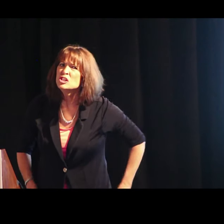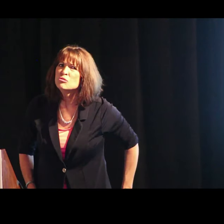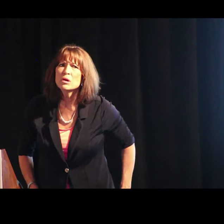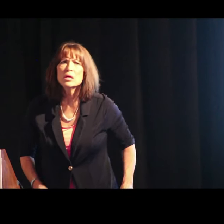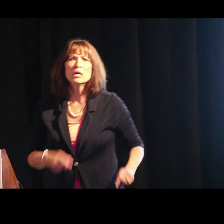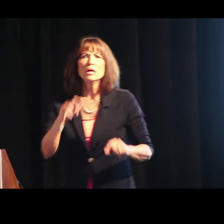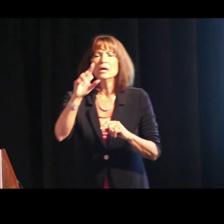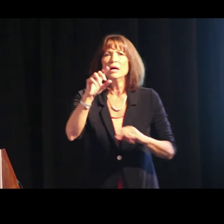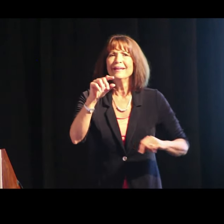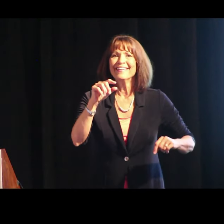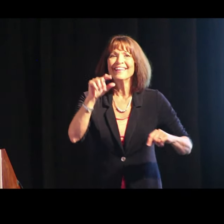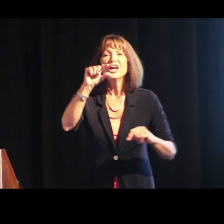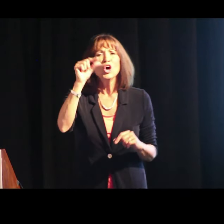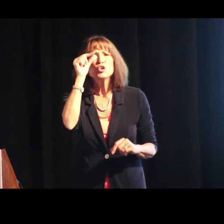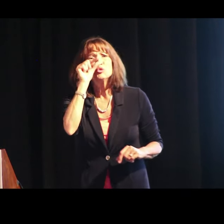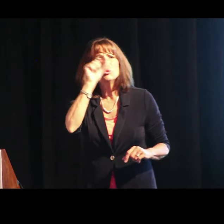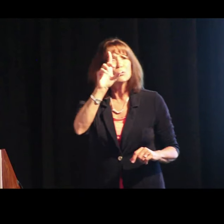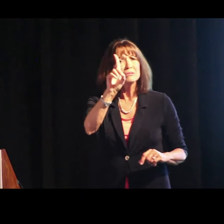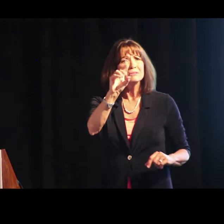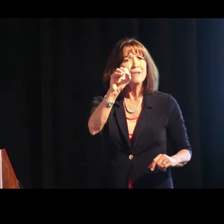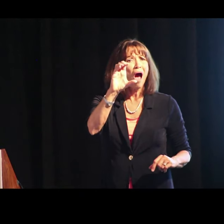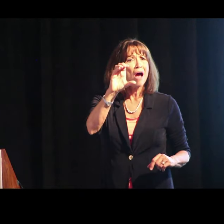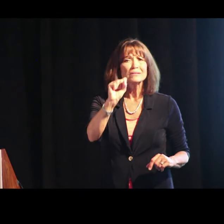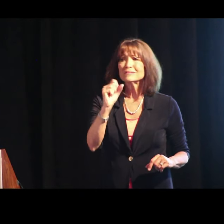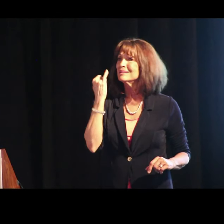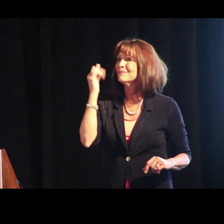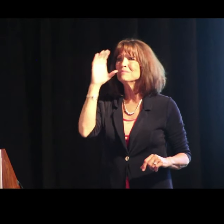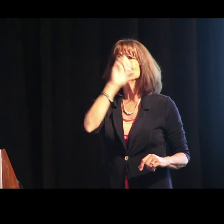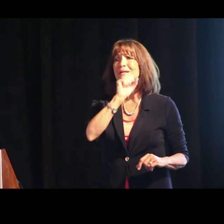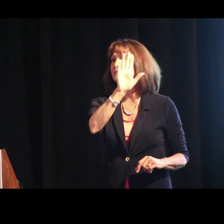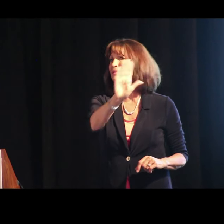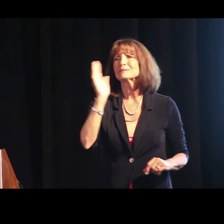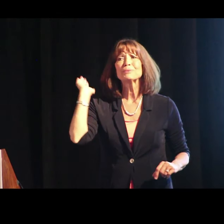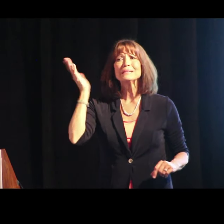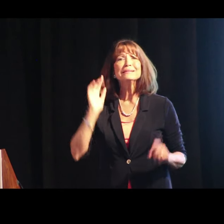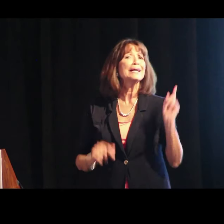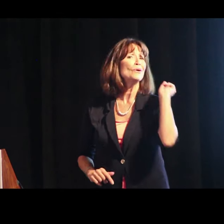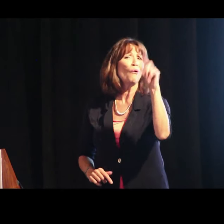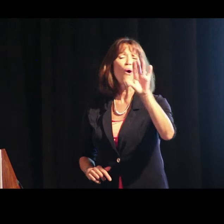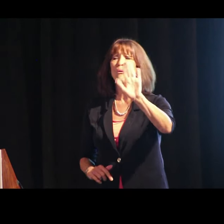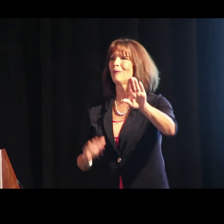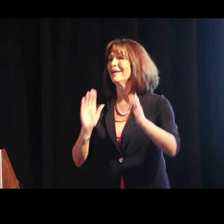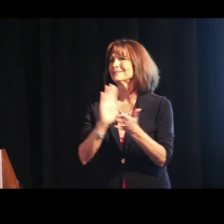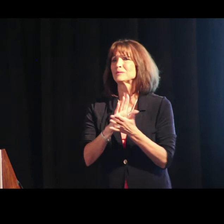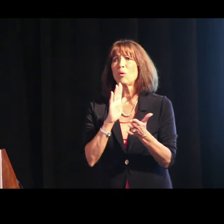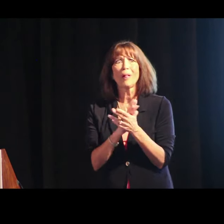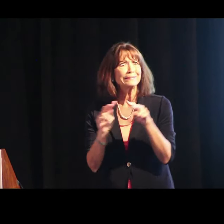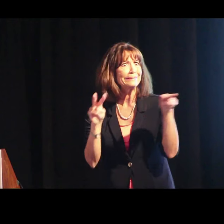I'm going to pick on you, Eric. Google Docs, You should have gone, Or go to the school